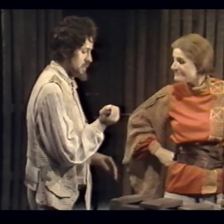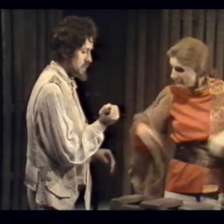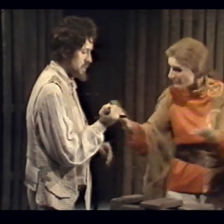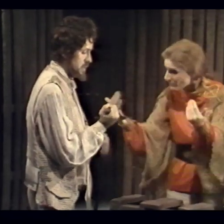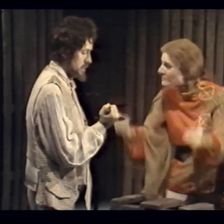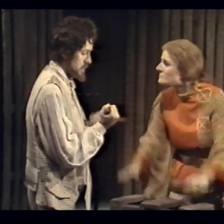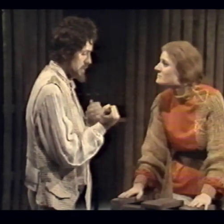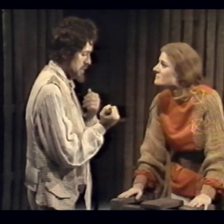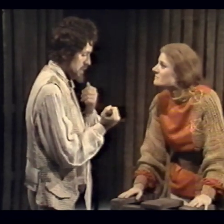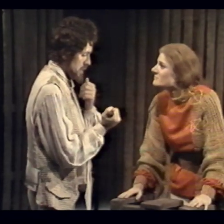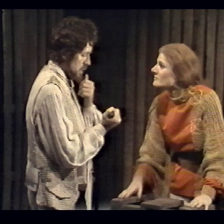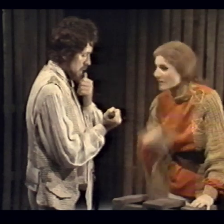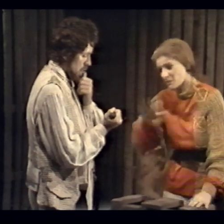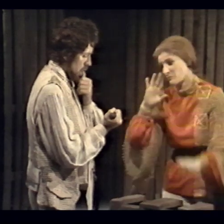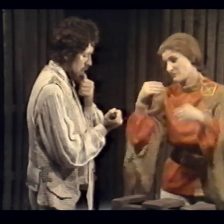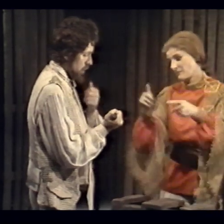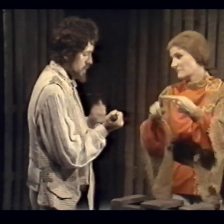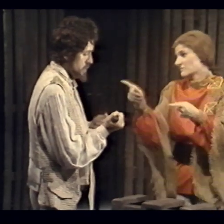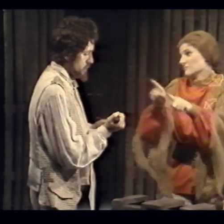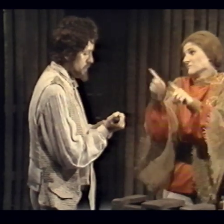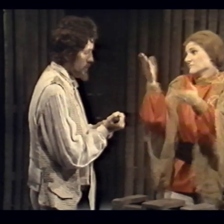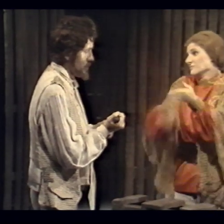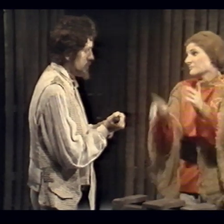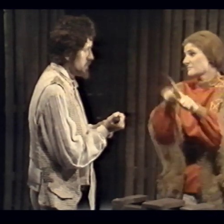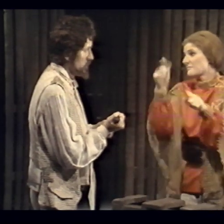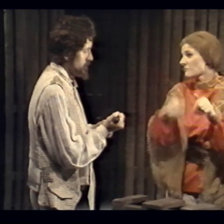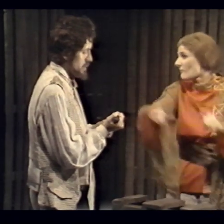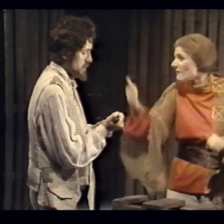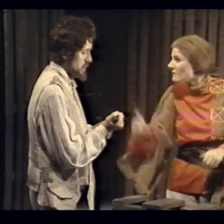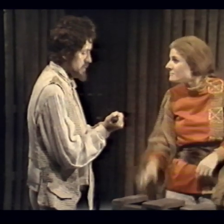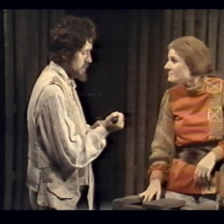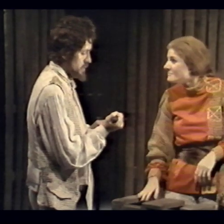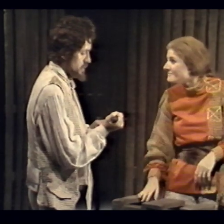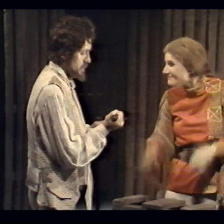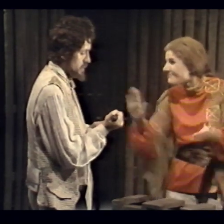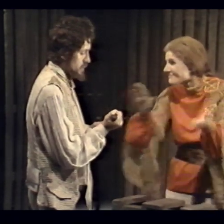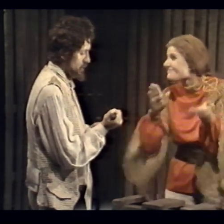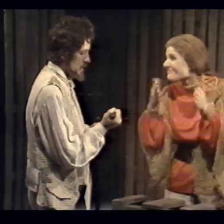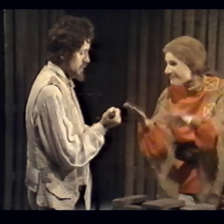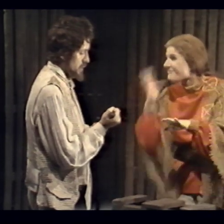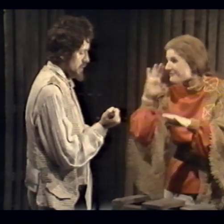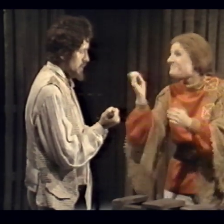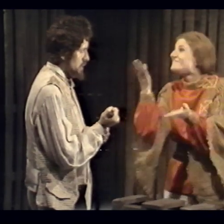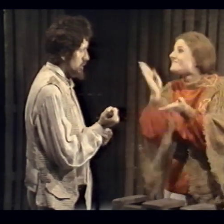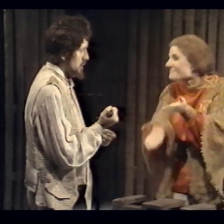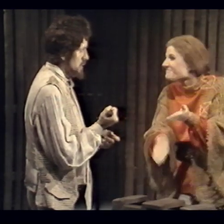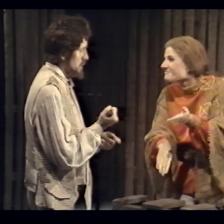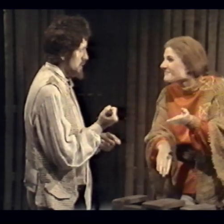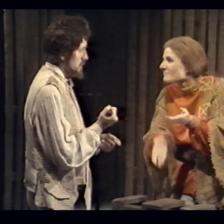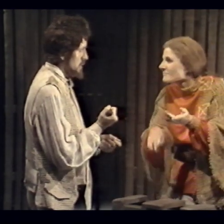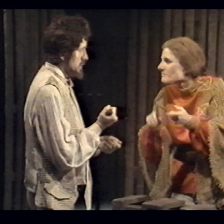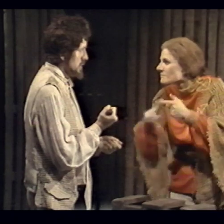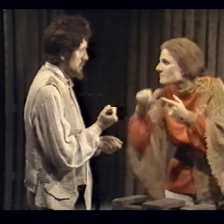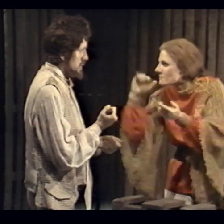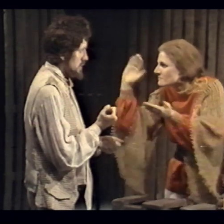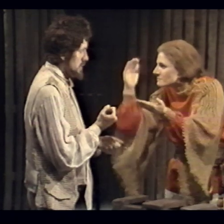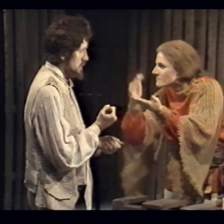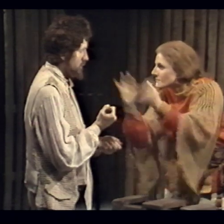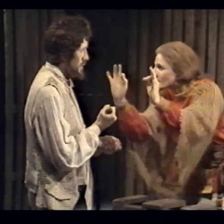How about it? I'll give it to you as cheap as anyone else. Your death will be cheap, but not for nothing.